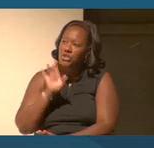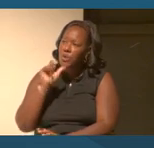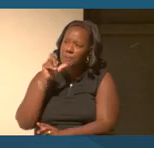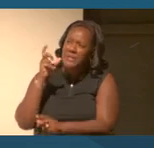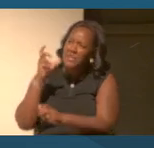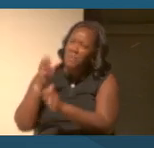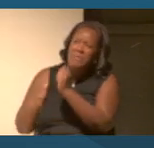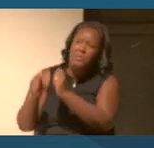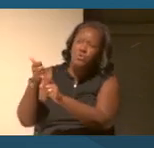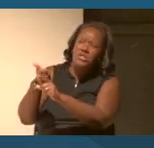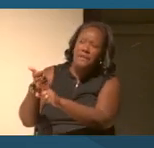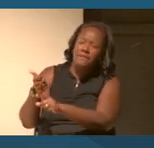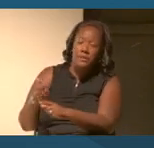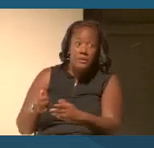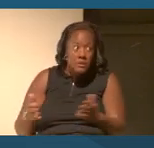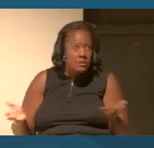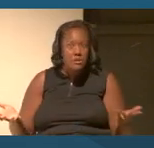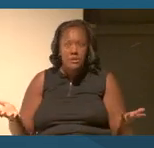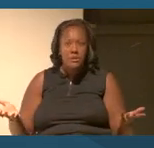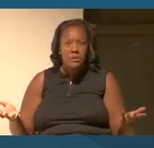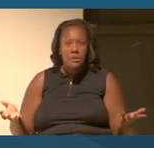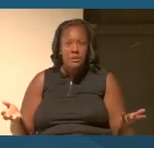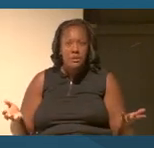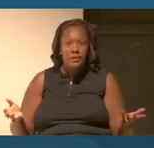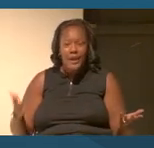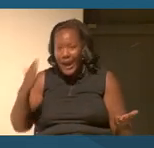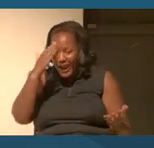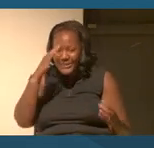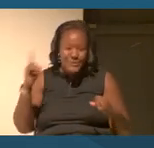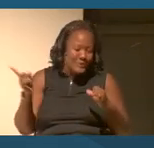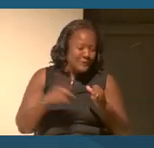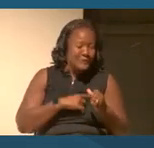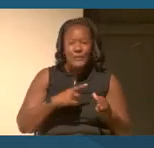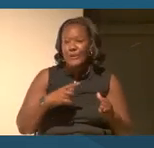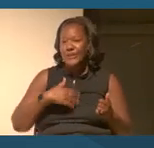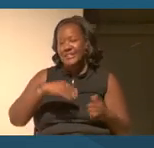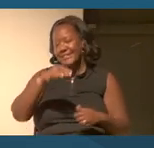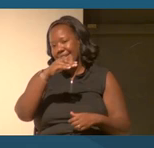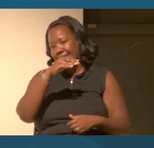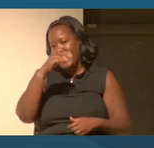And I happen to know the first black anthropologist who who in Brazilian anthropologists would